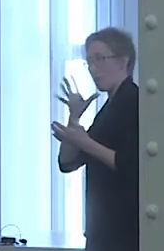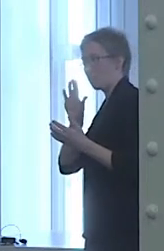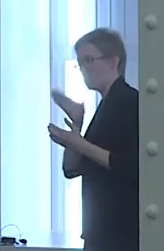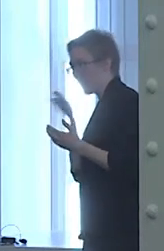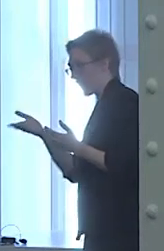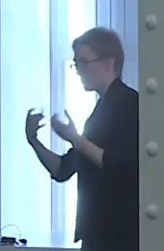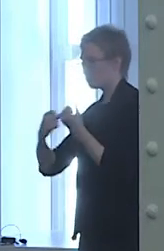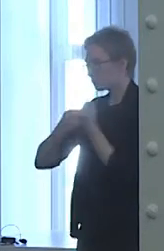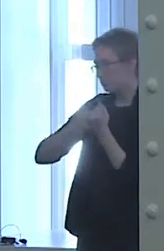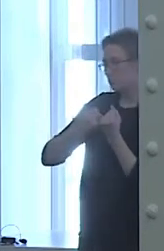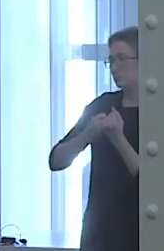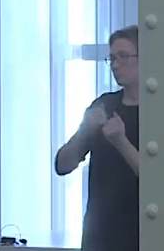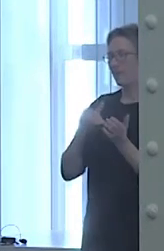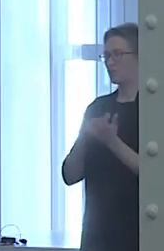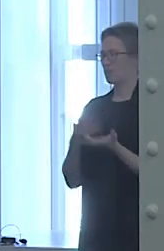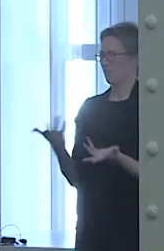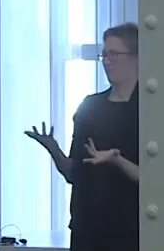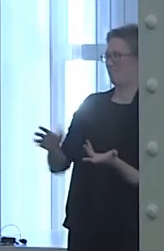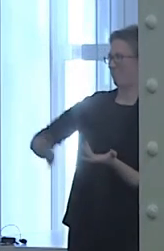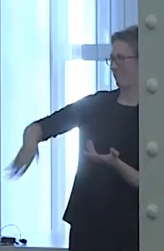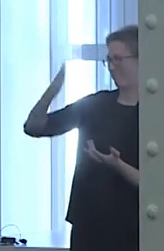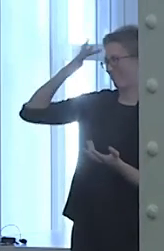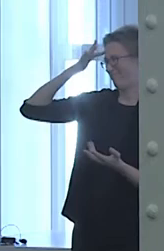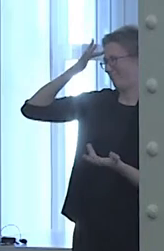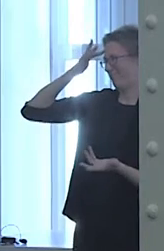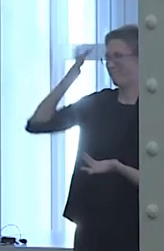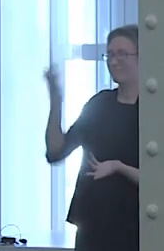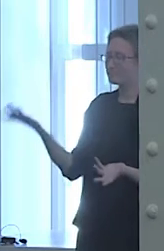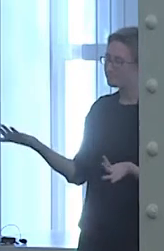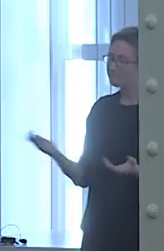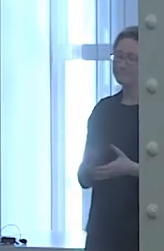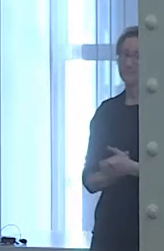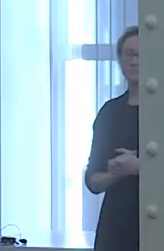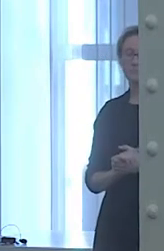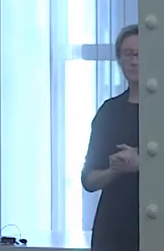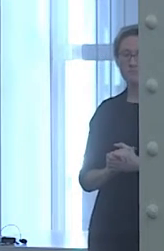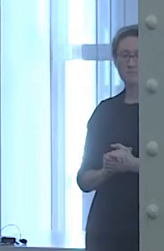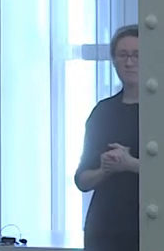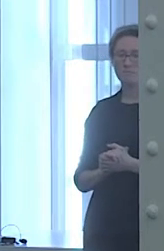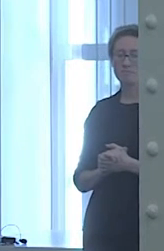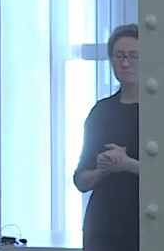There are positives that come with interdependent, right? But there are also negative consequences. There can be stigma and shame.